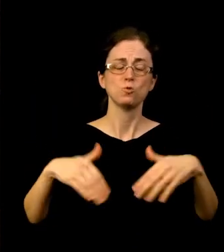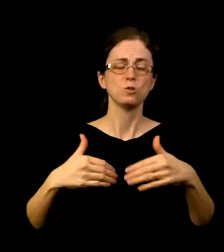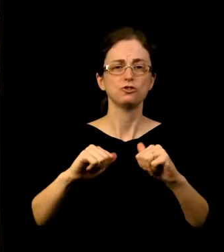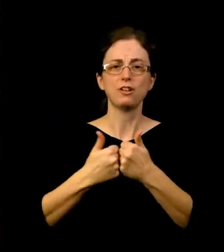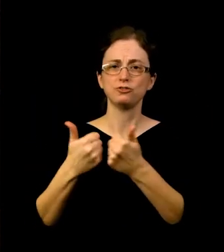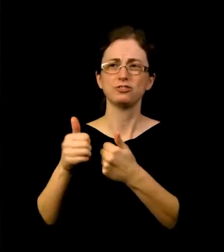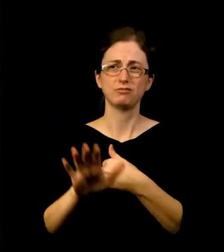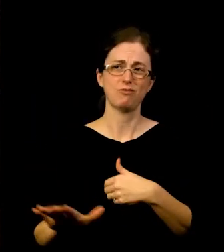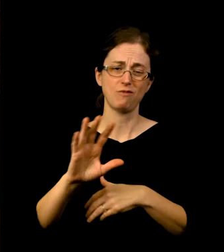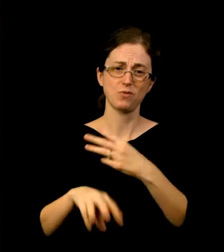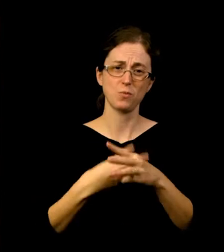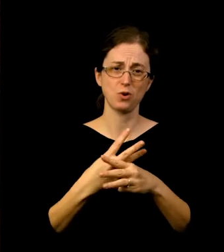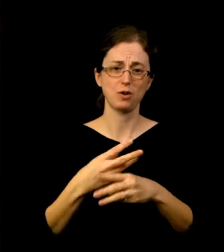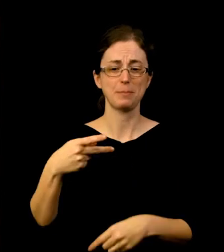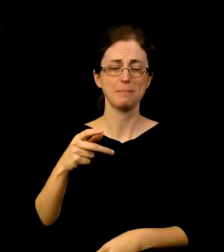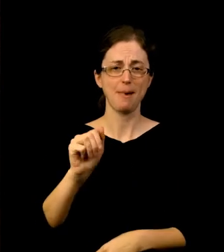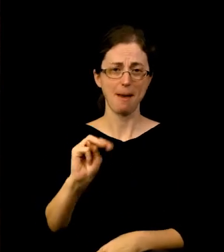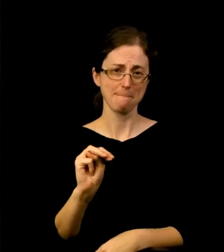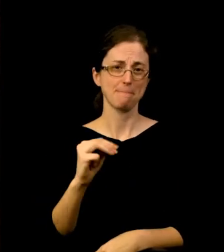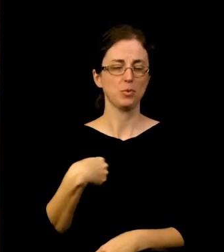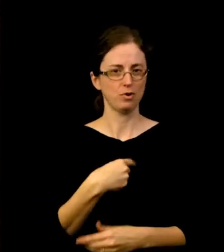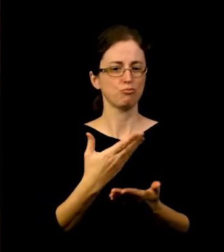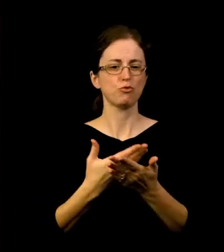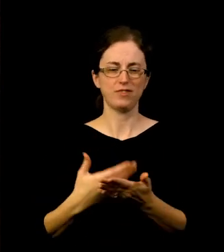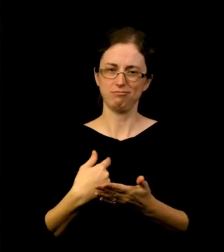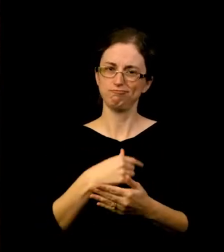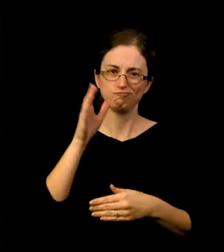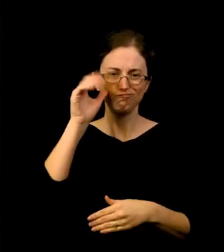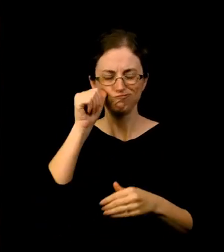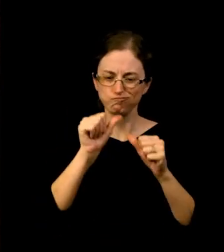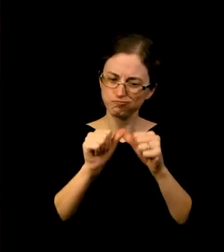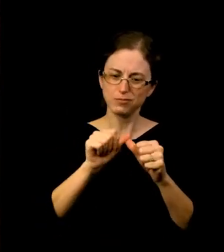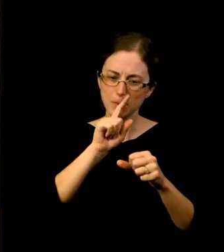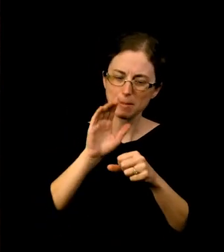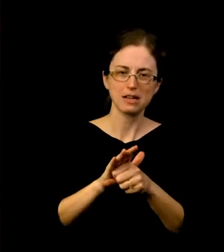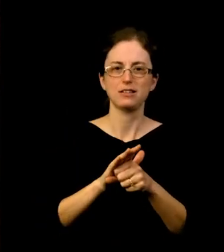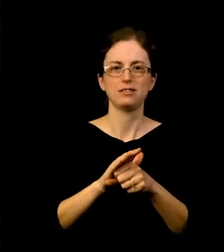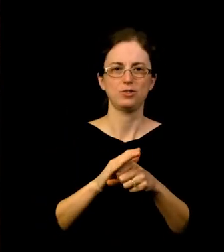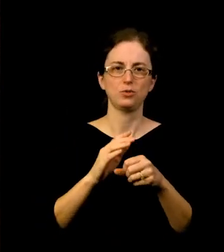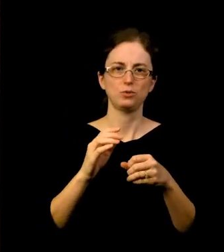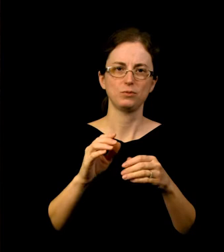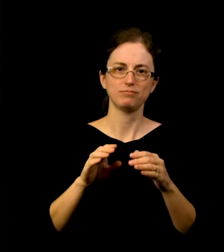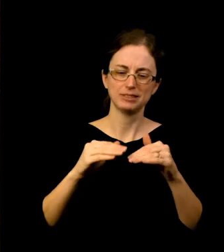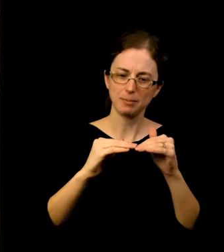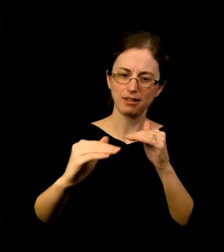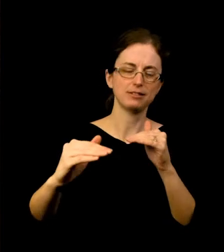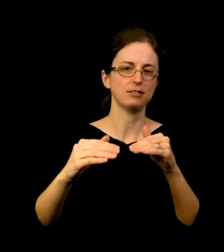and commitment to the stability and progress of its operations. The importance of institutional improvement